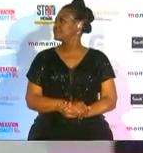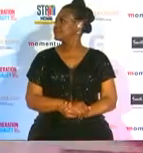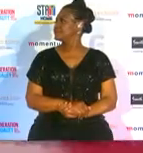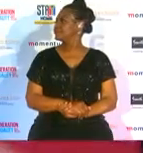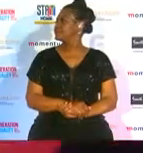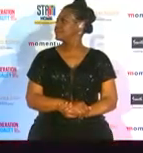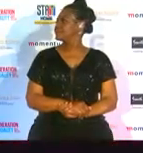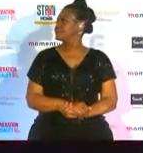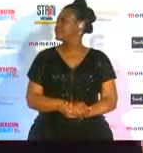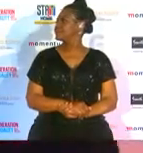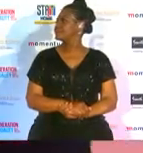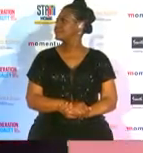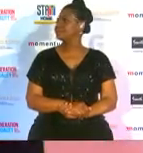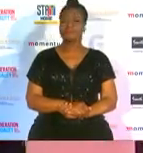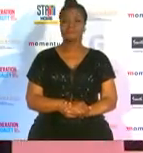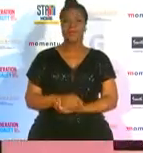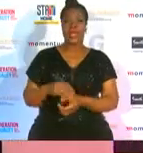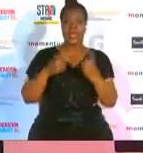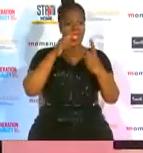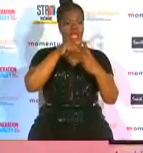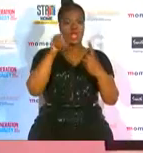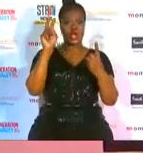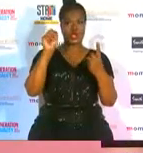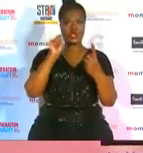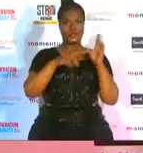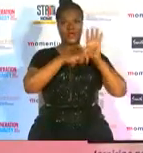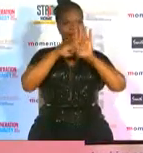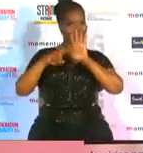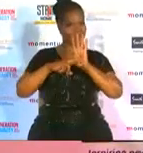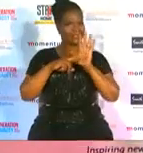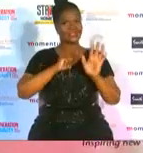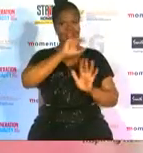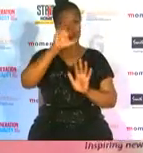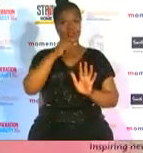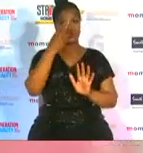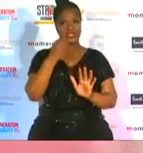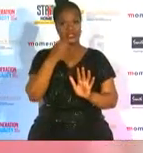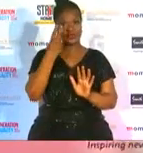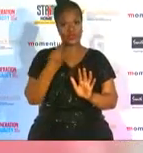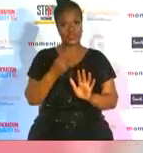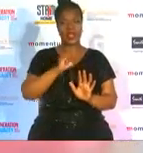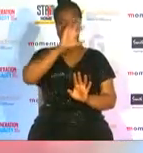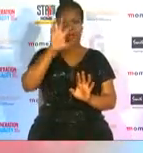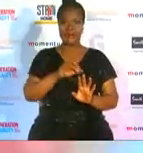nosipo represented south africa at the 2020 african games where she won a senior team gold medal